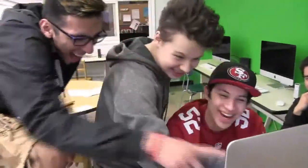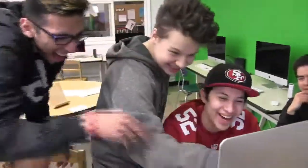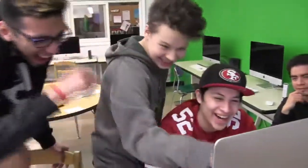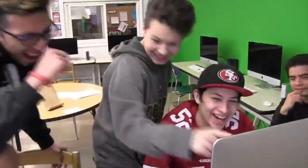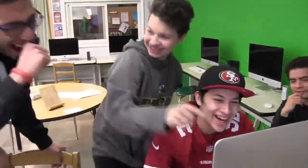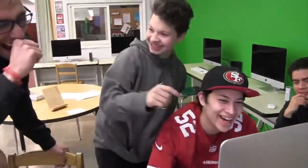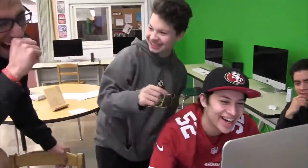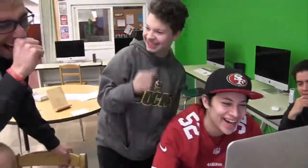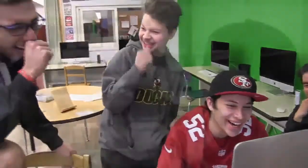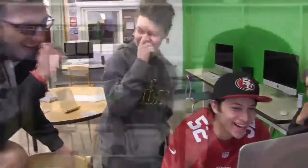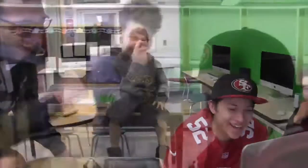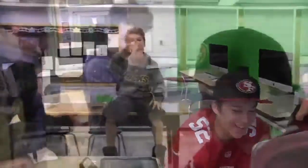Oh look at that!